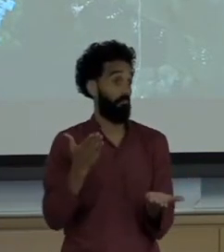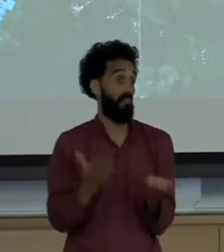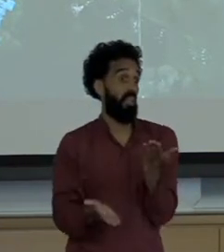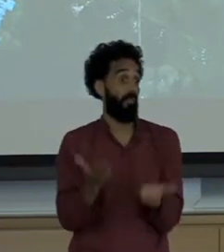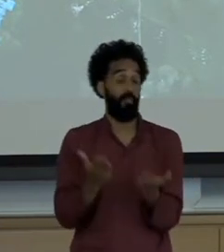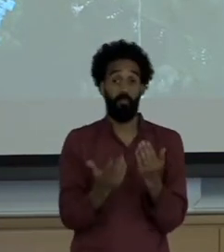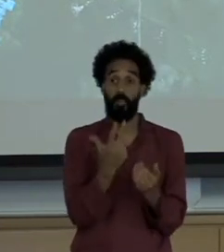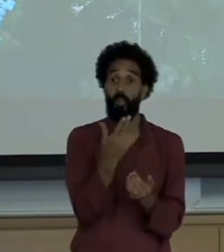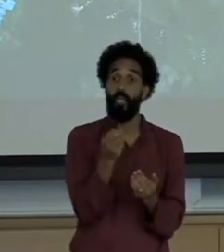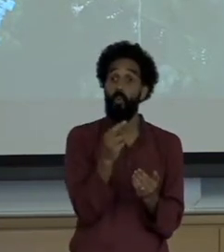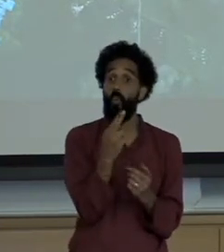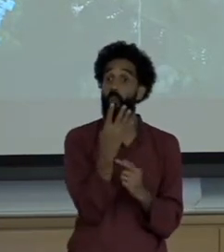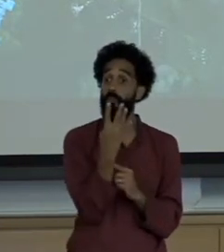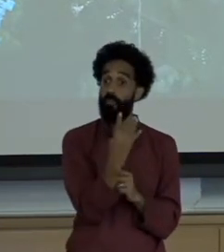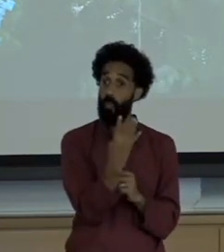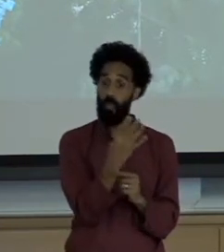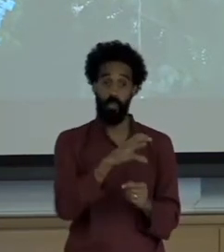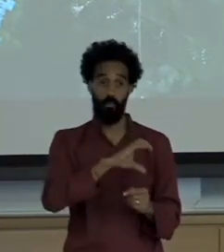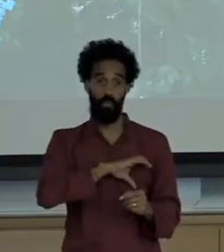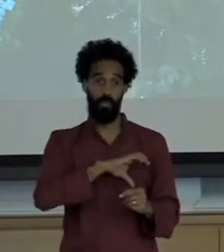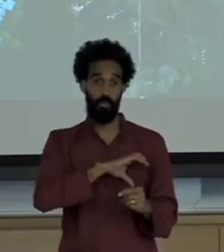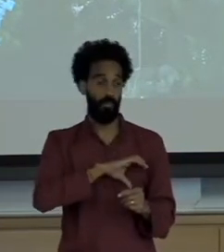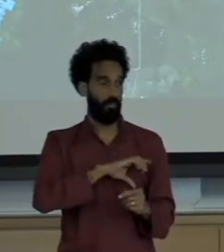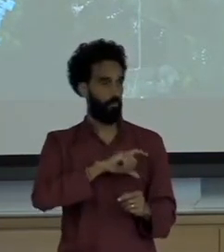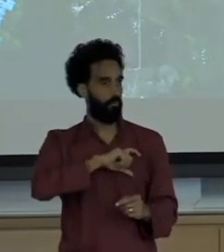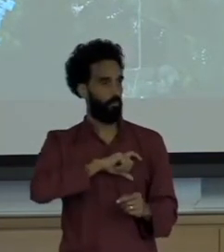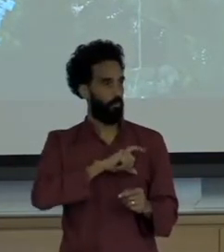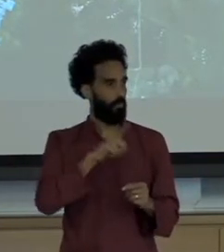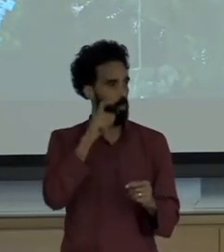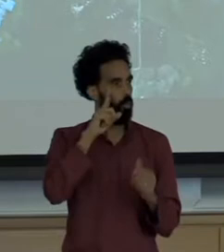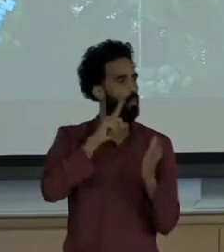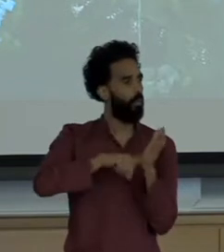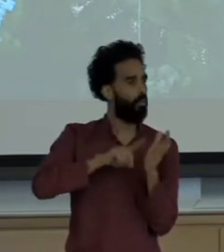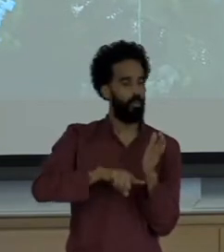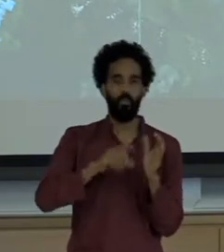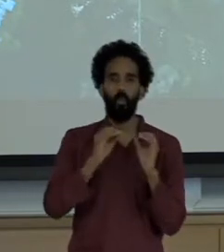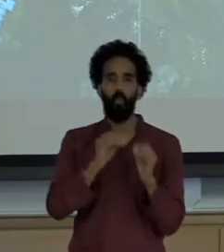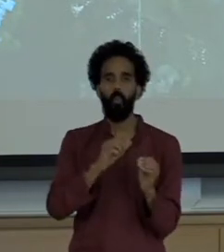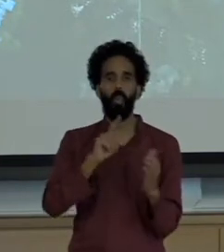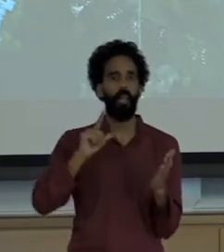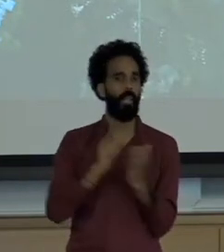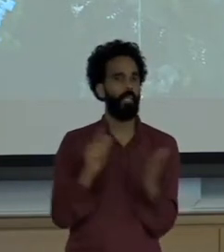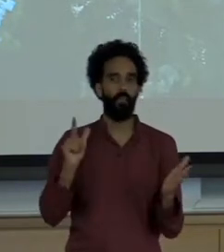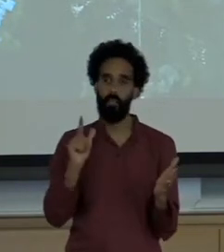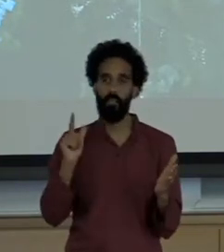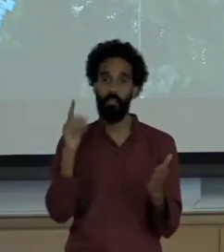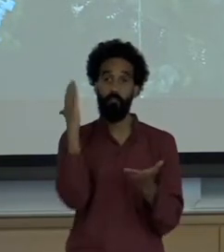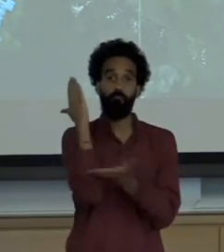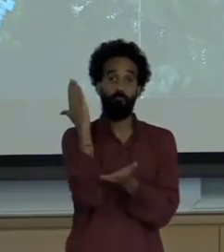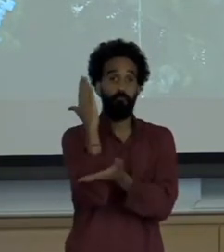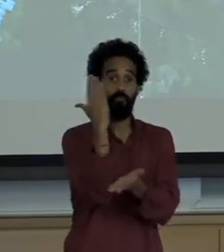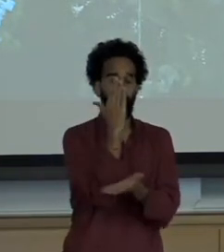officials responsible for checking that there is no illegal logging going on finally arrived on their